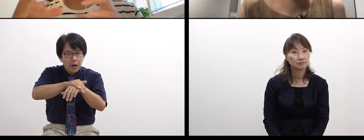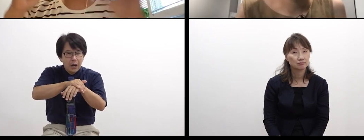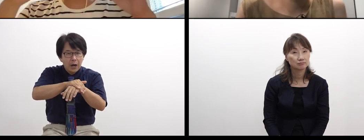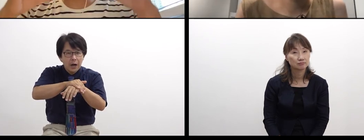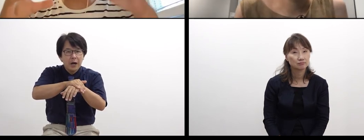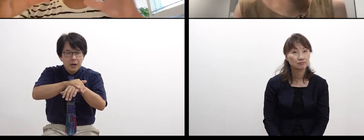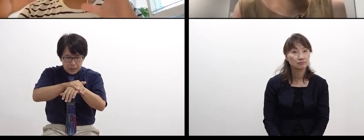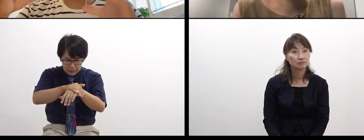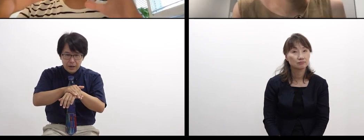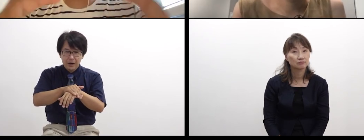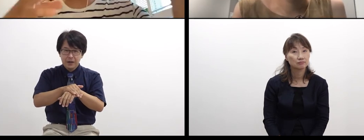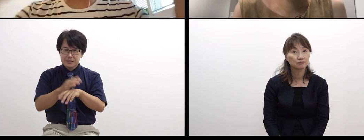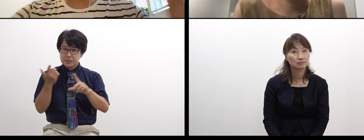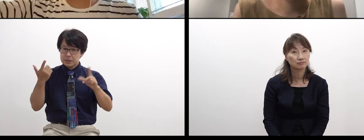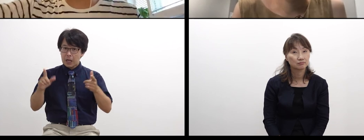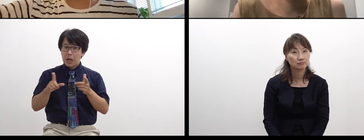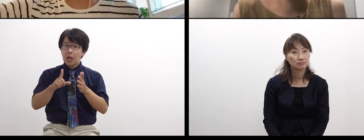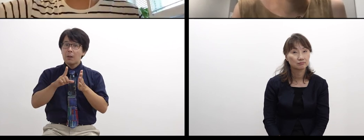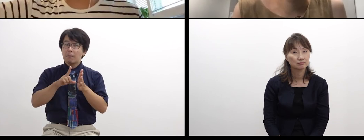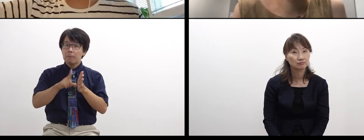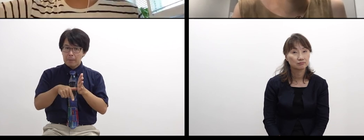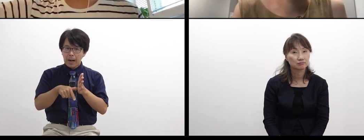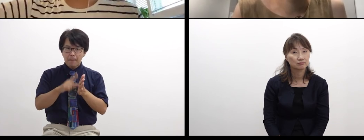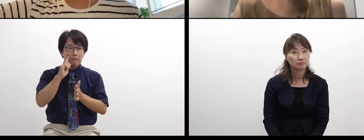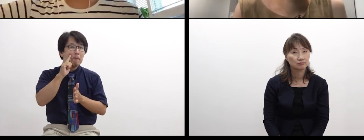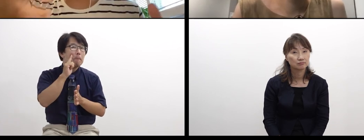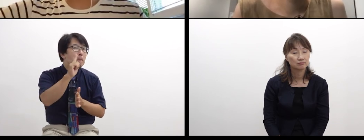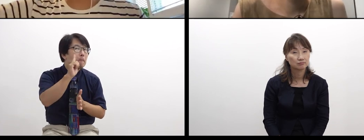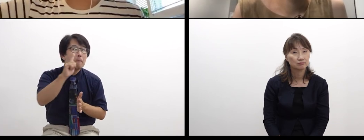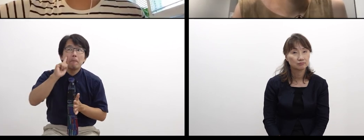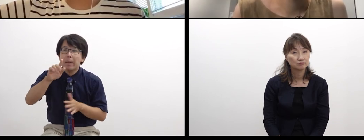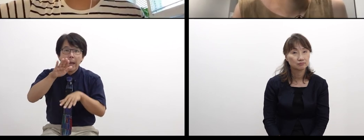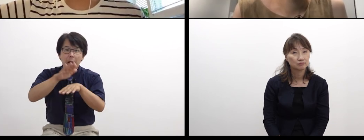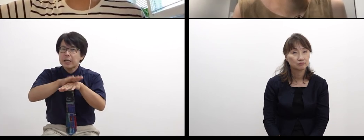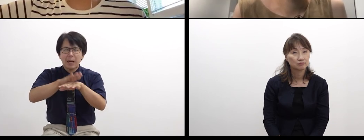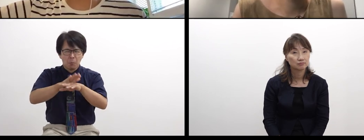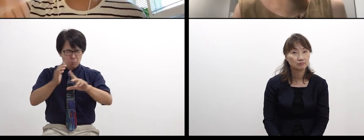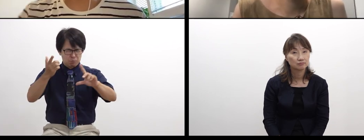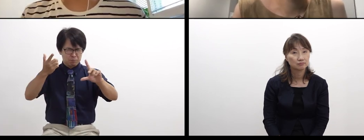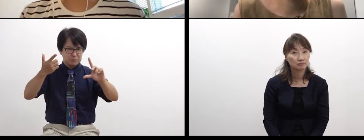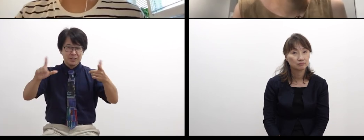through a different filter,